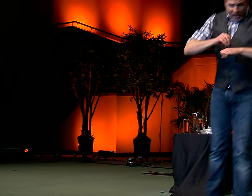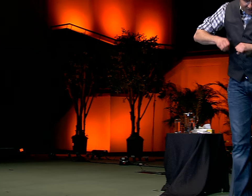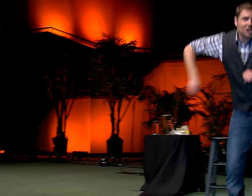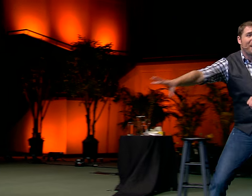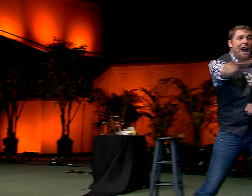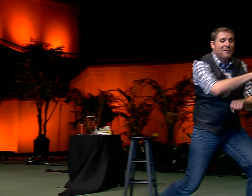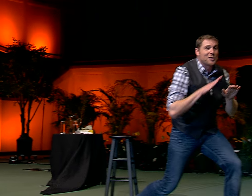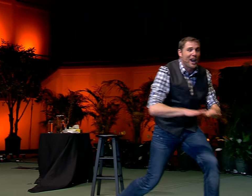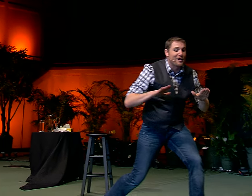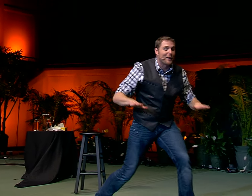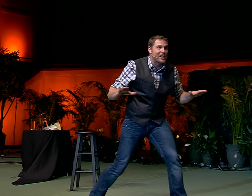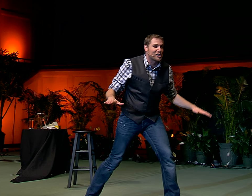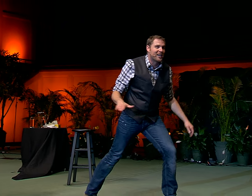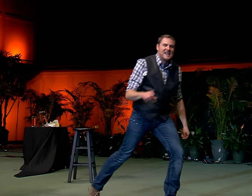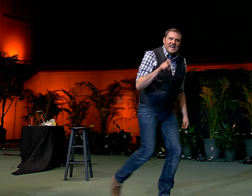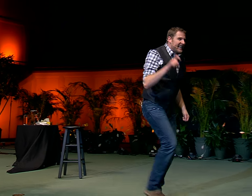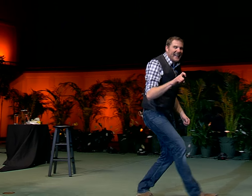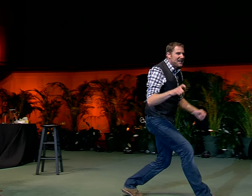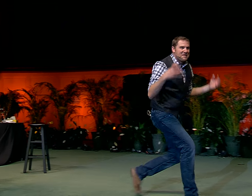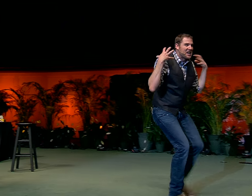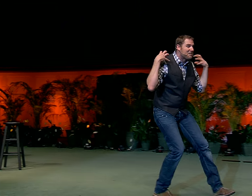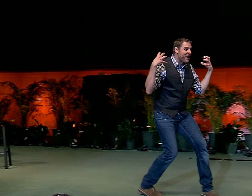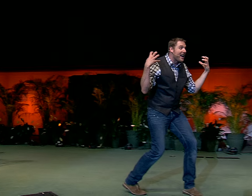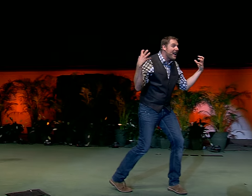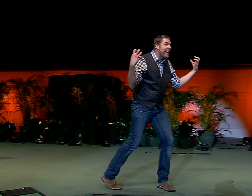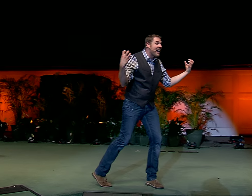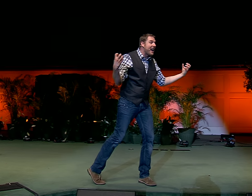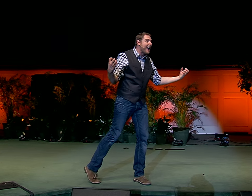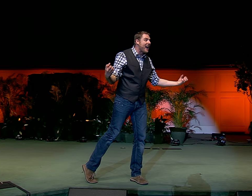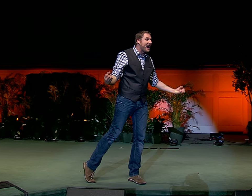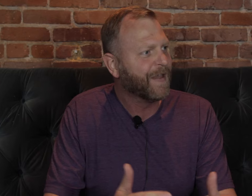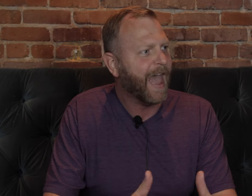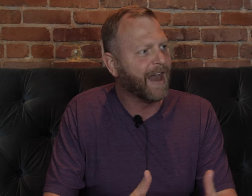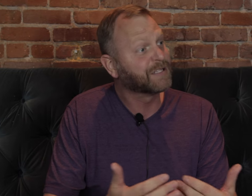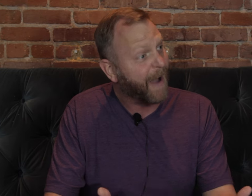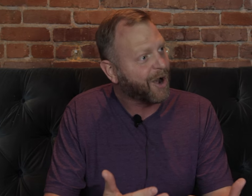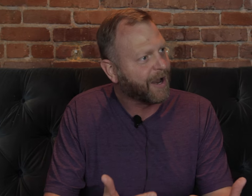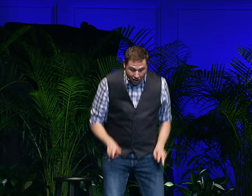I thought the show was fantastic! It's very rare today that you see a show that is so positive and inspiring.